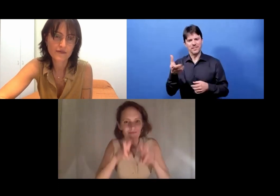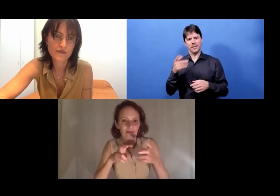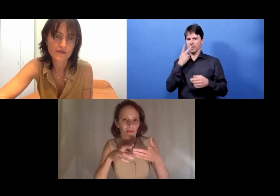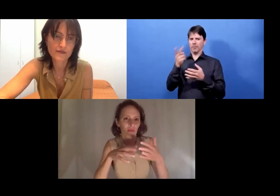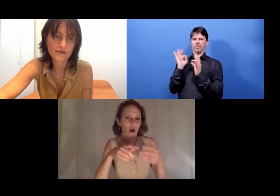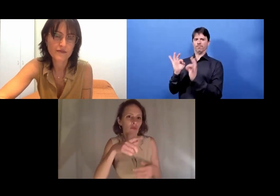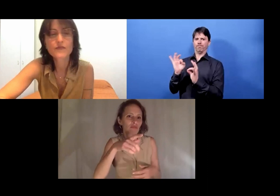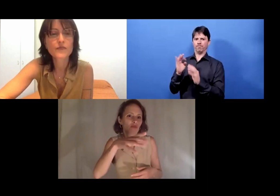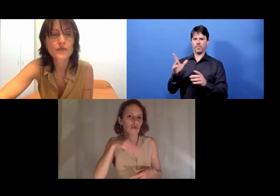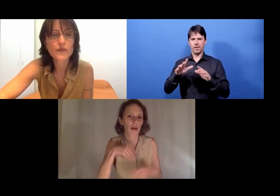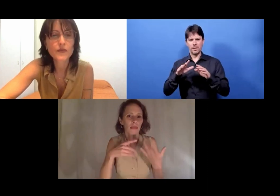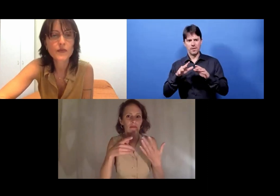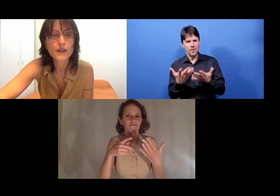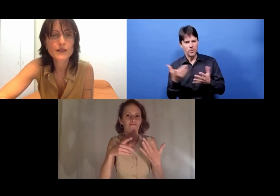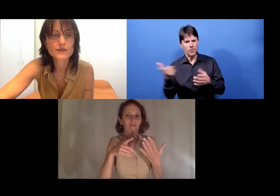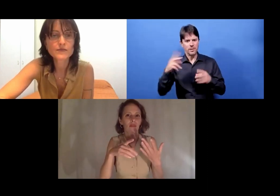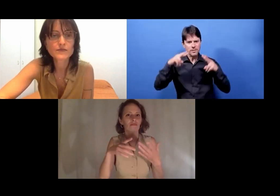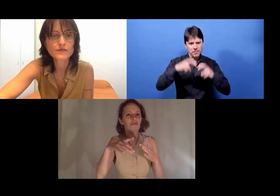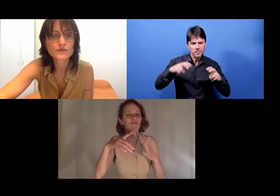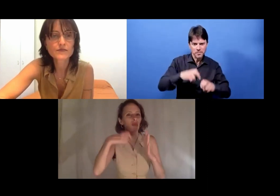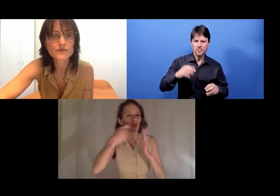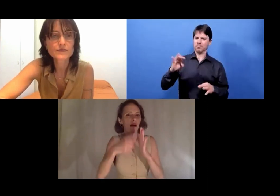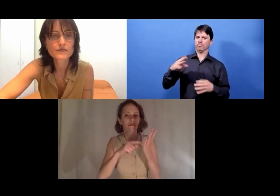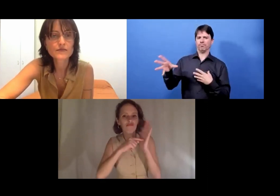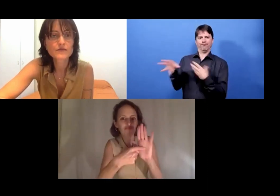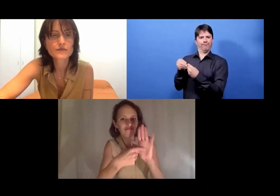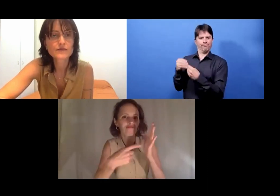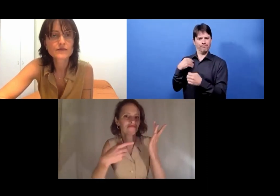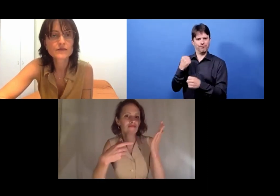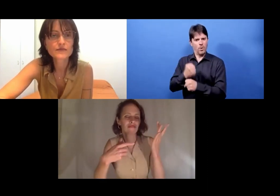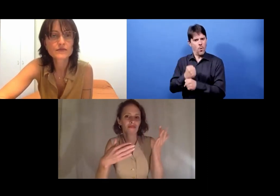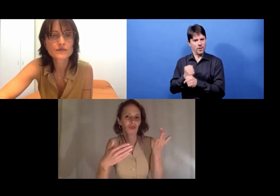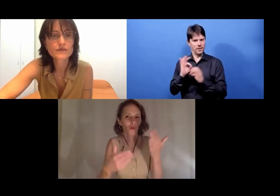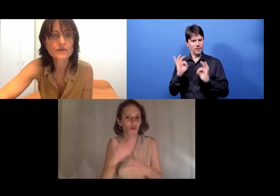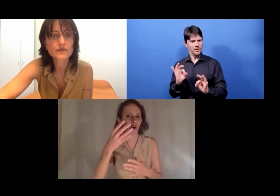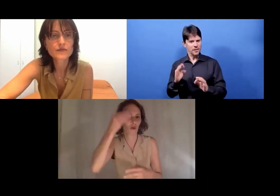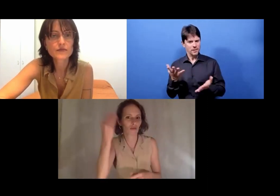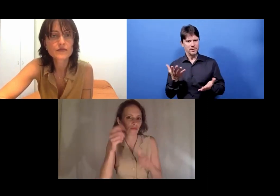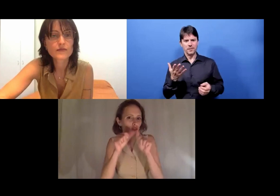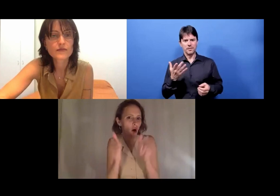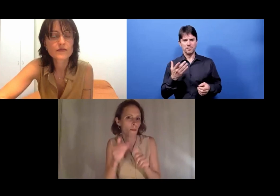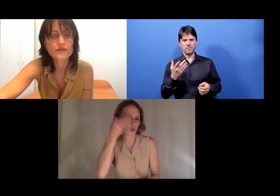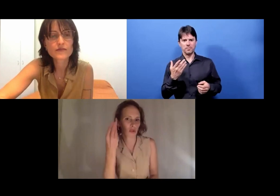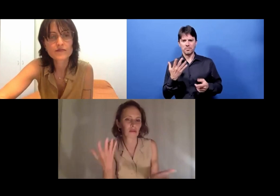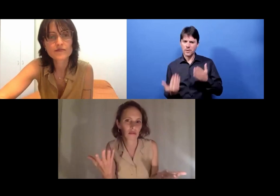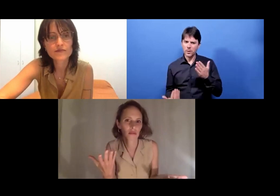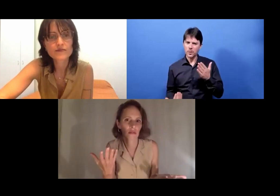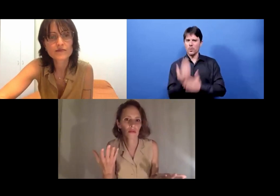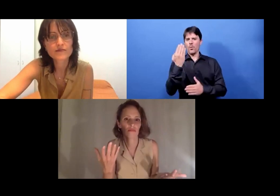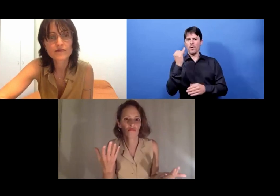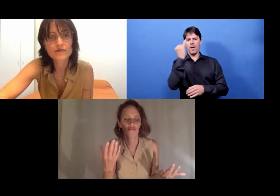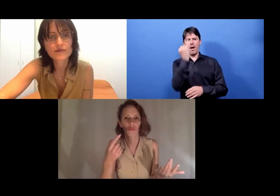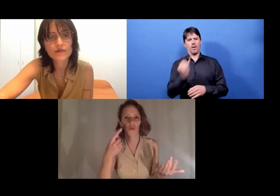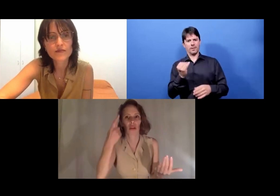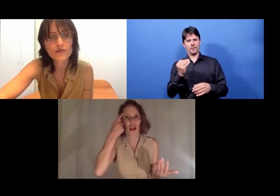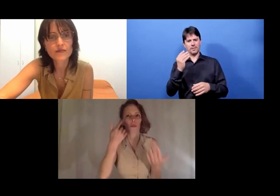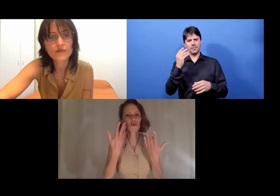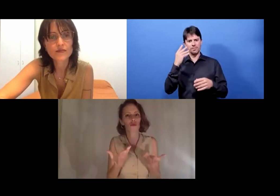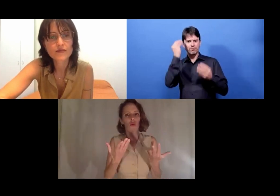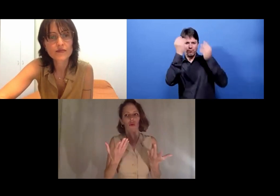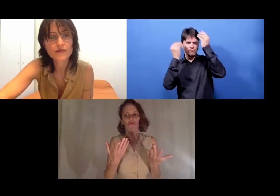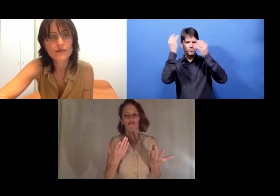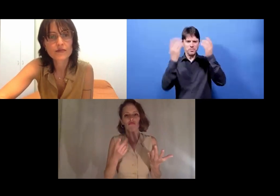to do more projects together, to show other artists. To lead their way, to show them what they could do.